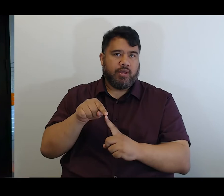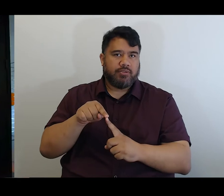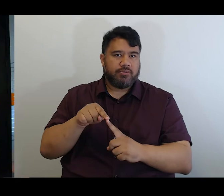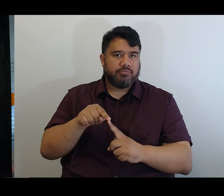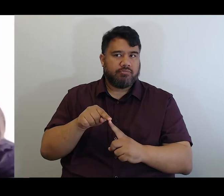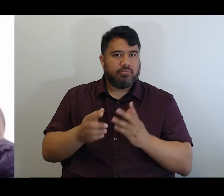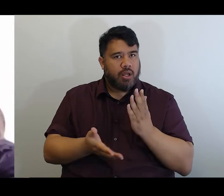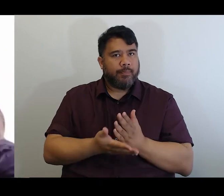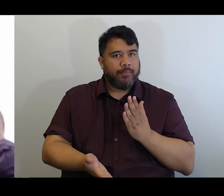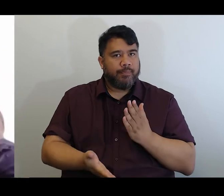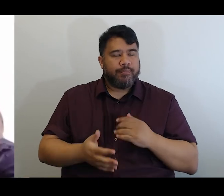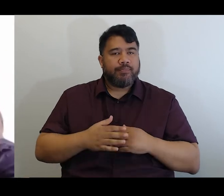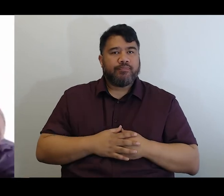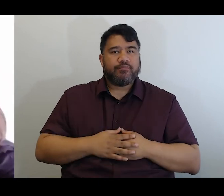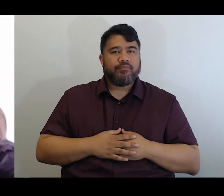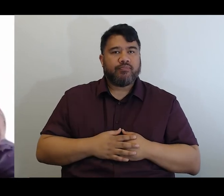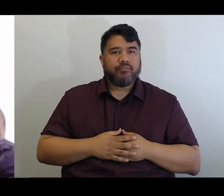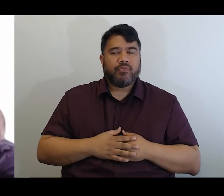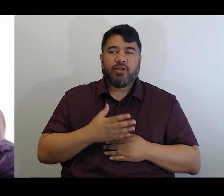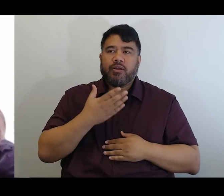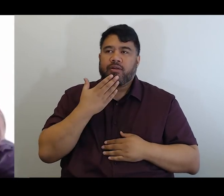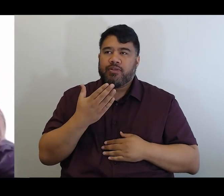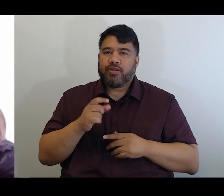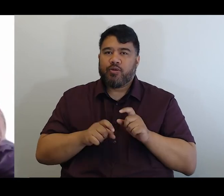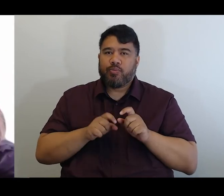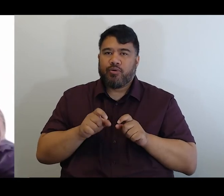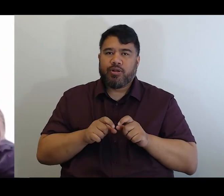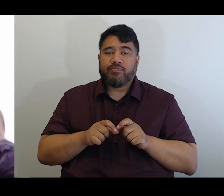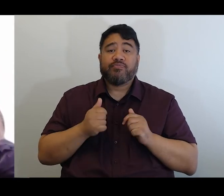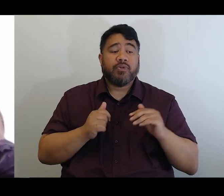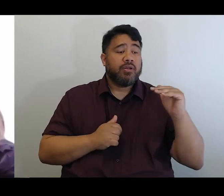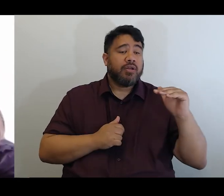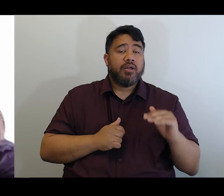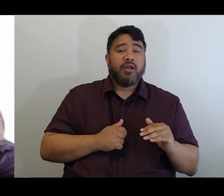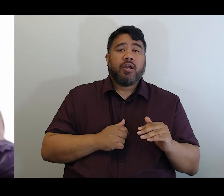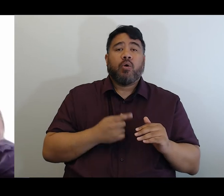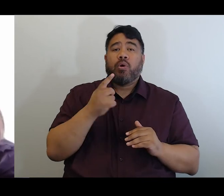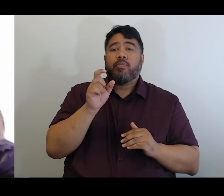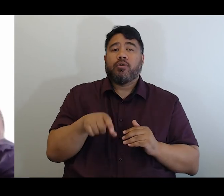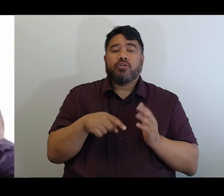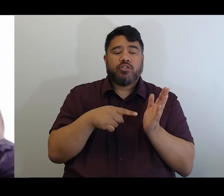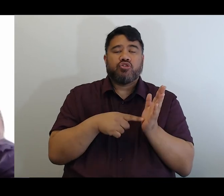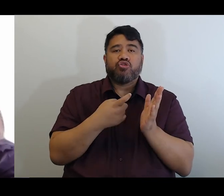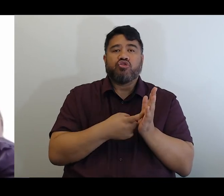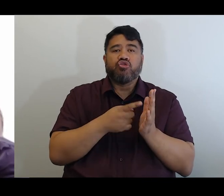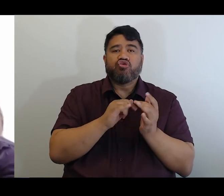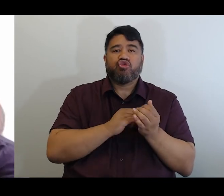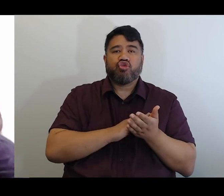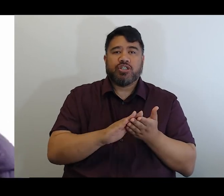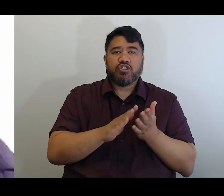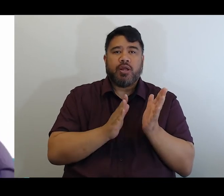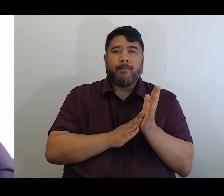Kia ora Paula, and now Trish McQueen has a verbal question for you.